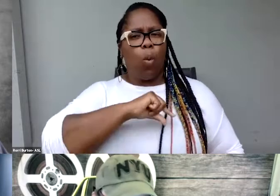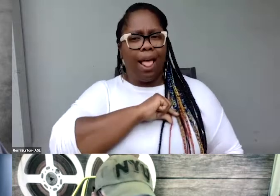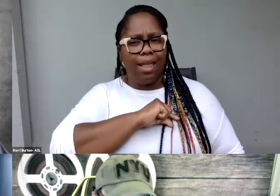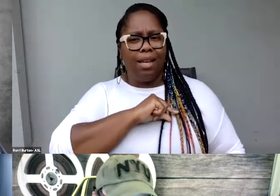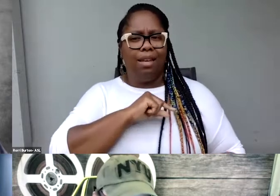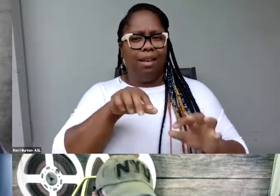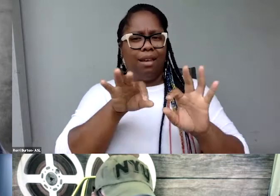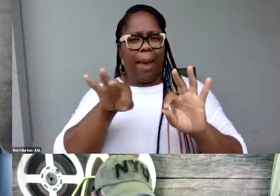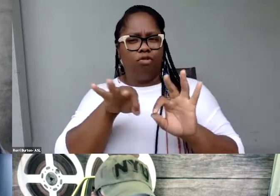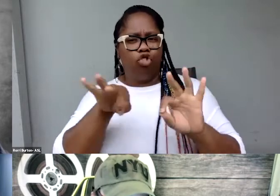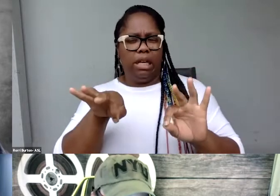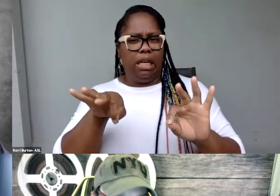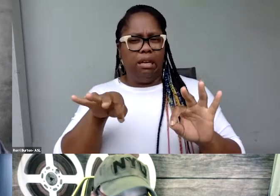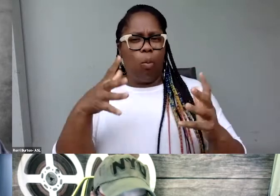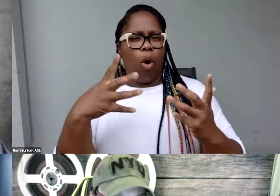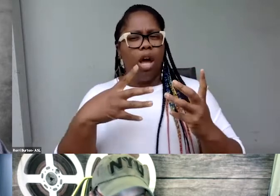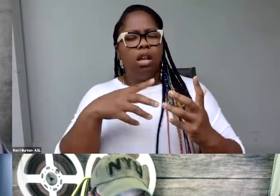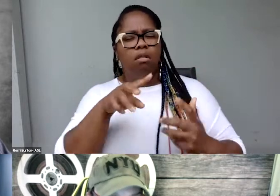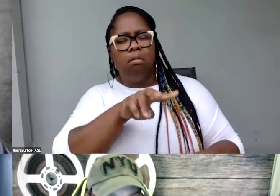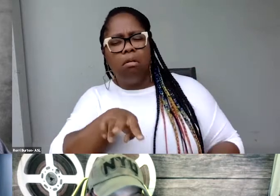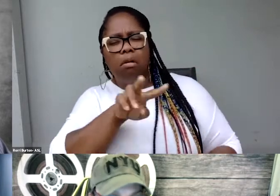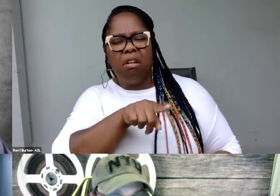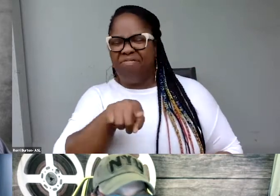What are sort of the signs for you that something isn't good enough?